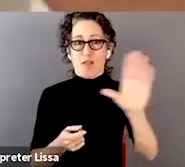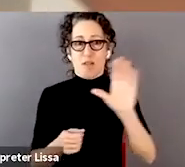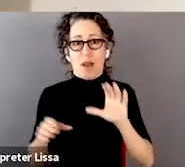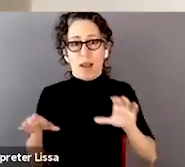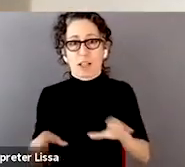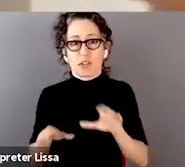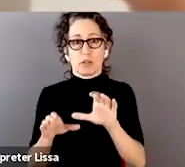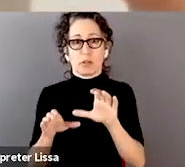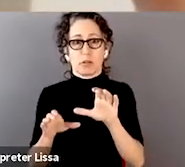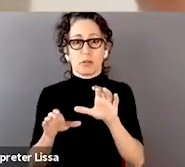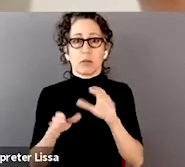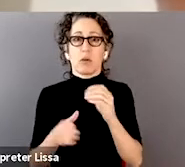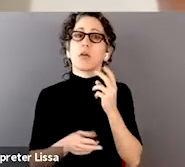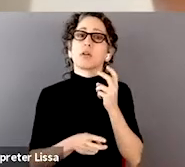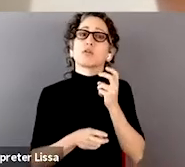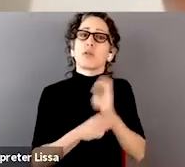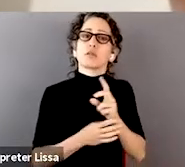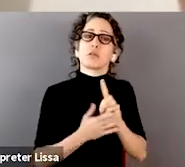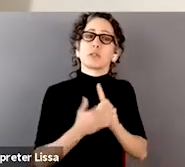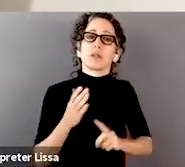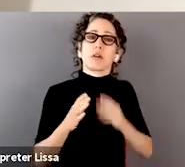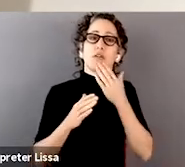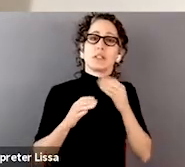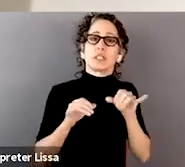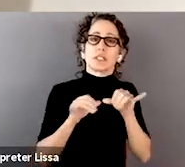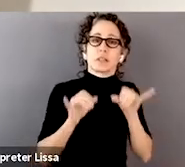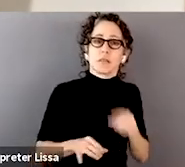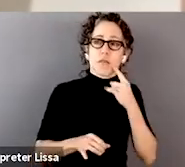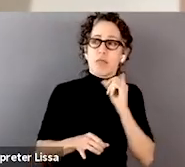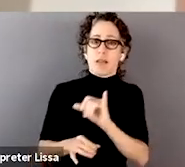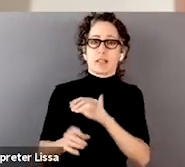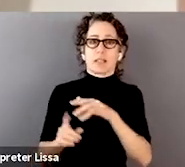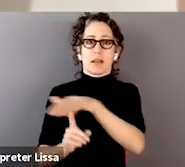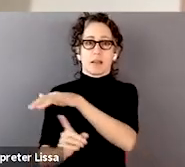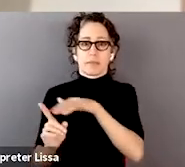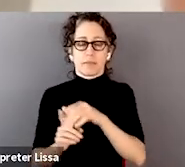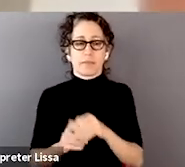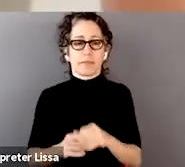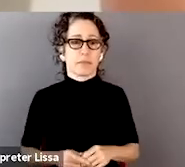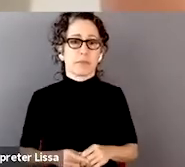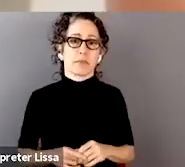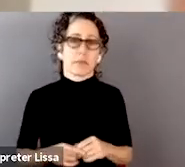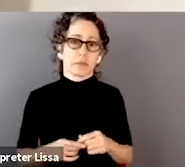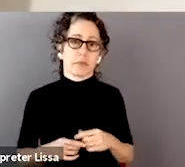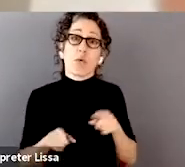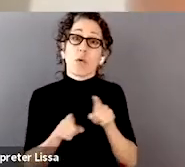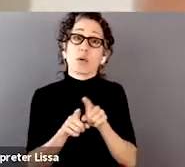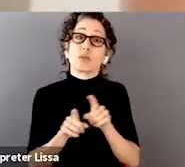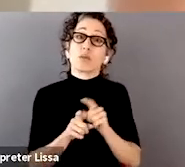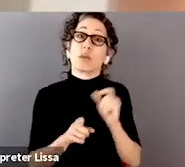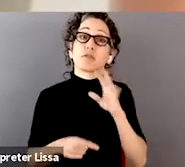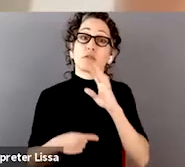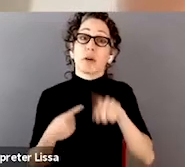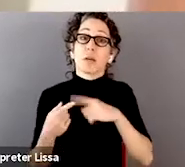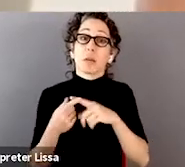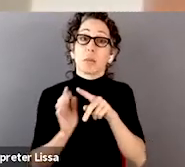that's going to work well in a clinical setting. I think, also if we're talking about the policy side,